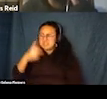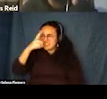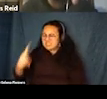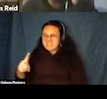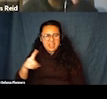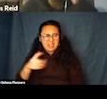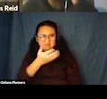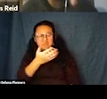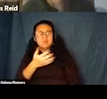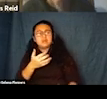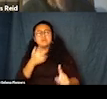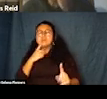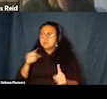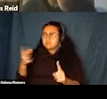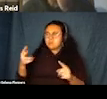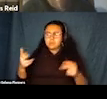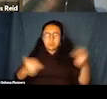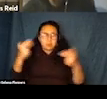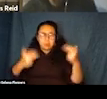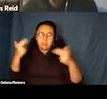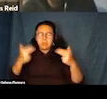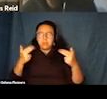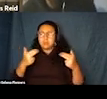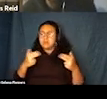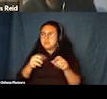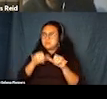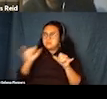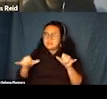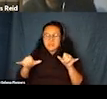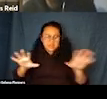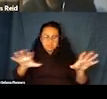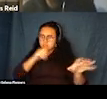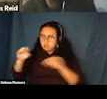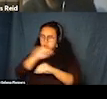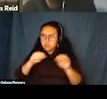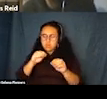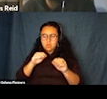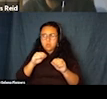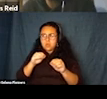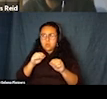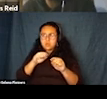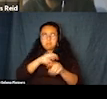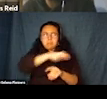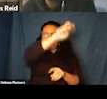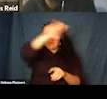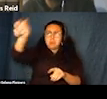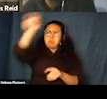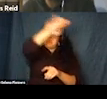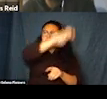Here you go. Take that, spider boy. Rand runs up walls and swings until he's just